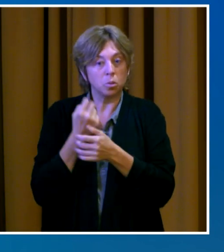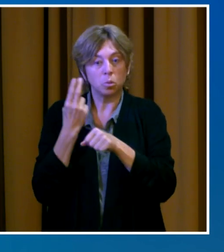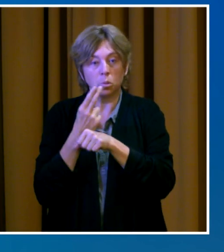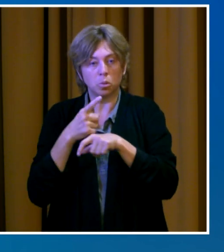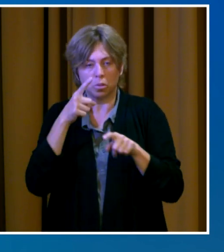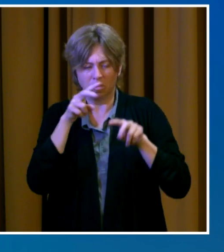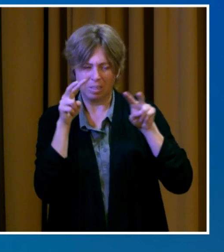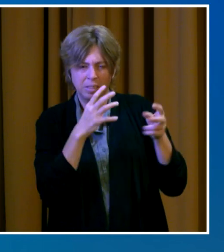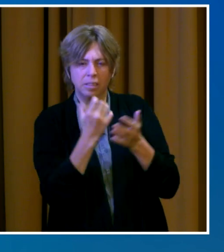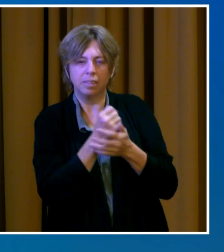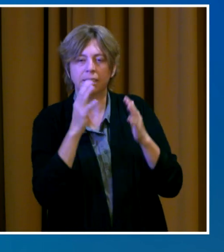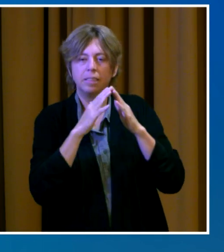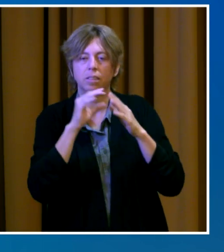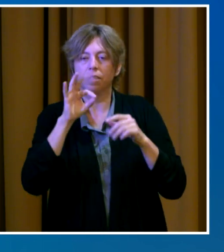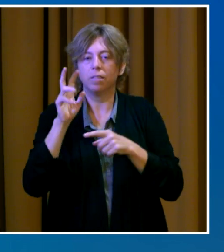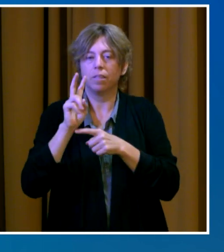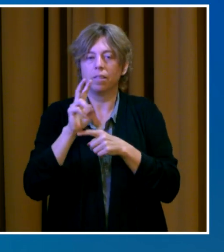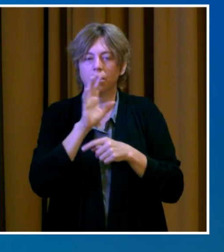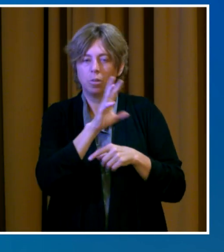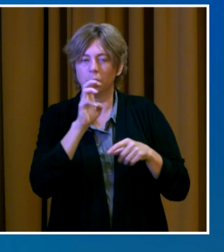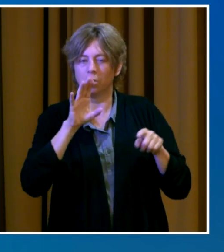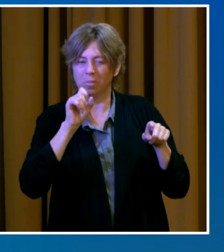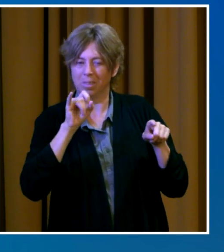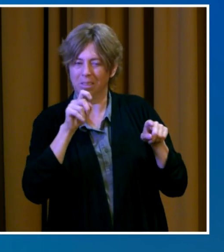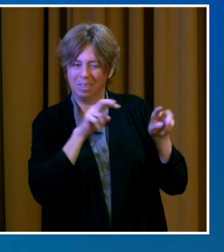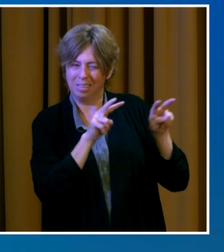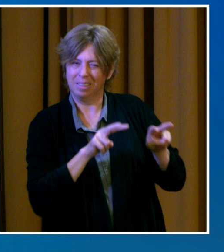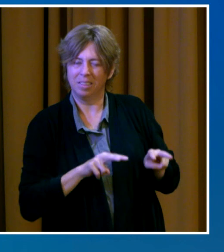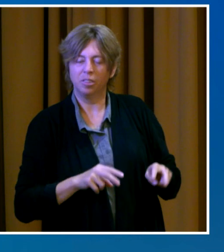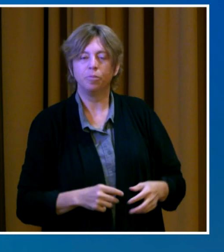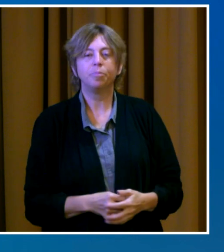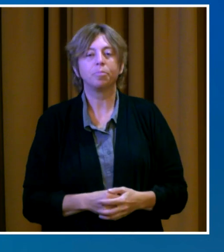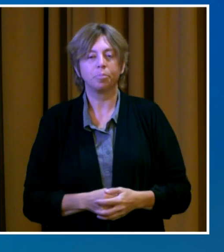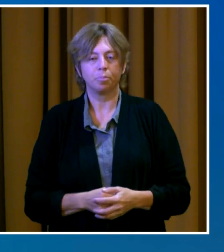As we all feel the sting of yet another increase in COVID cases,